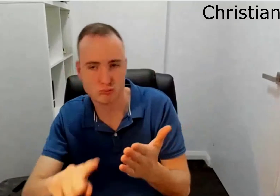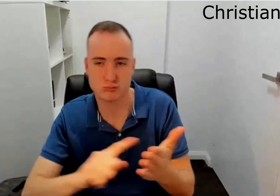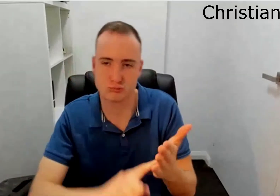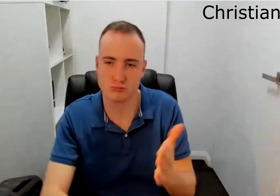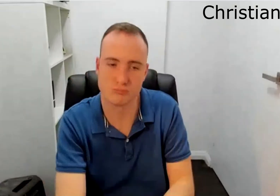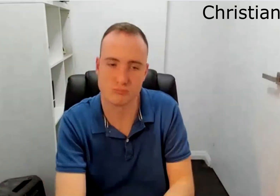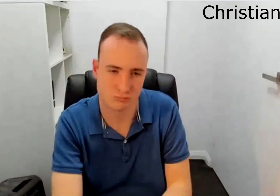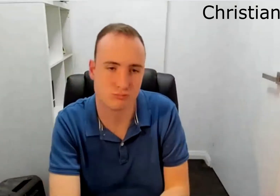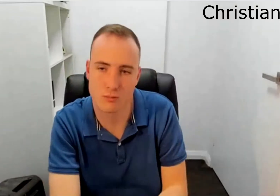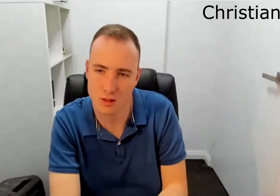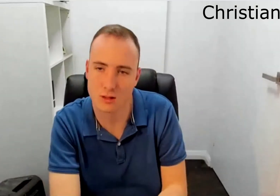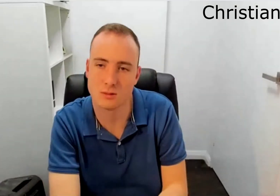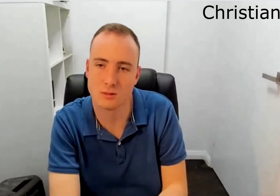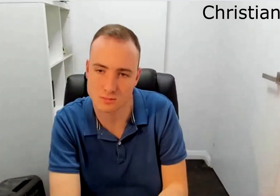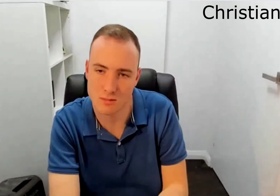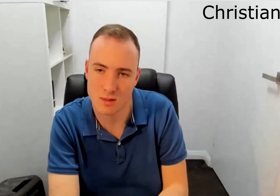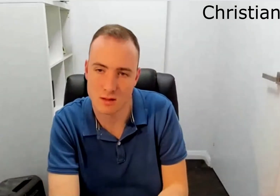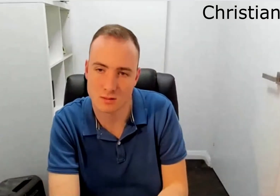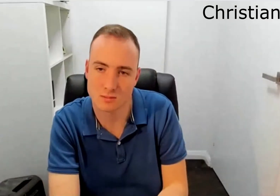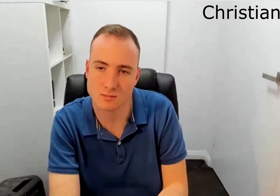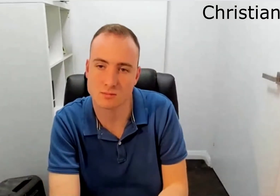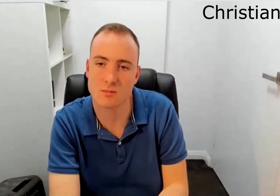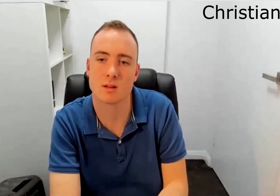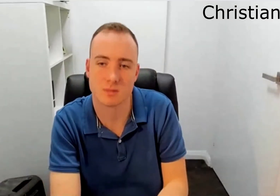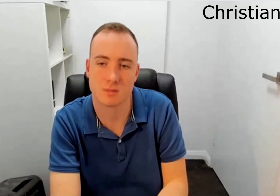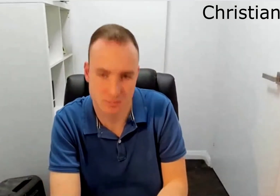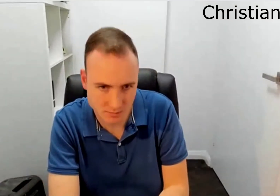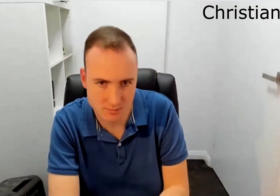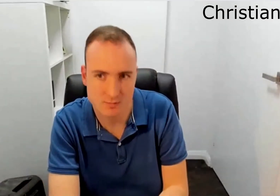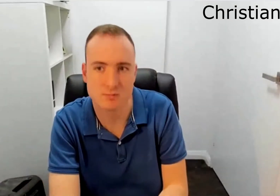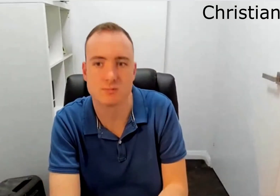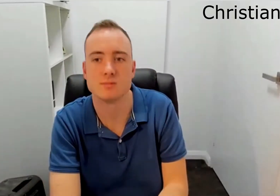Spend a lot of time on the computer reading and catching up with current information